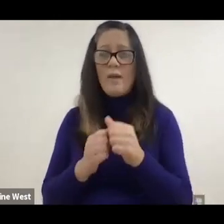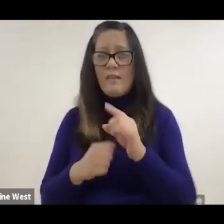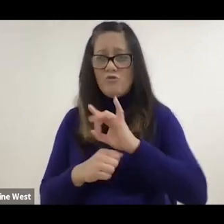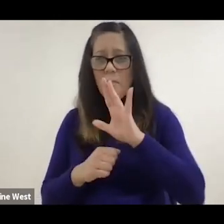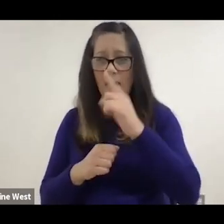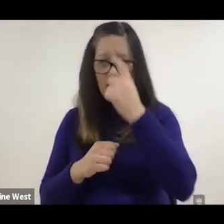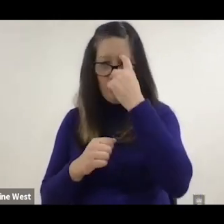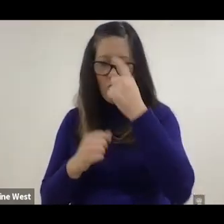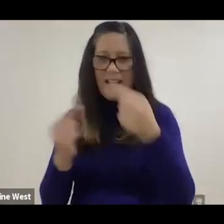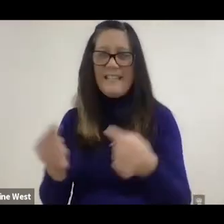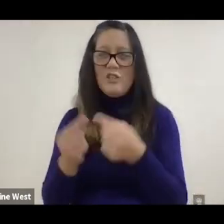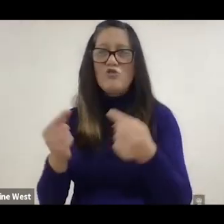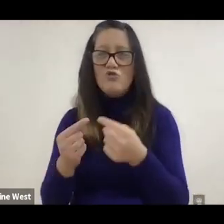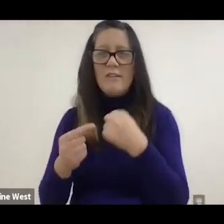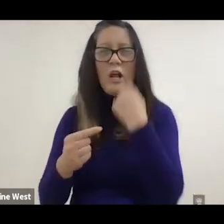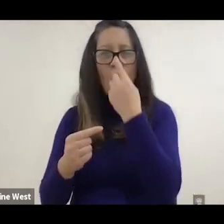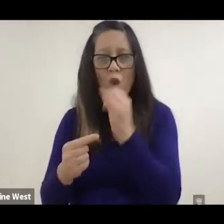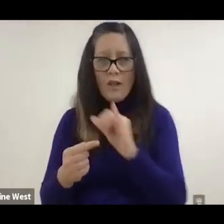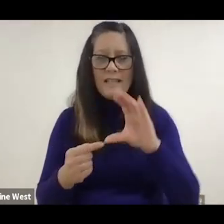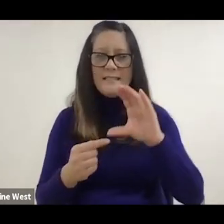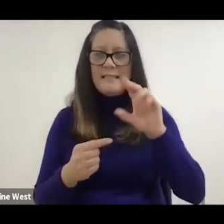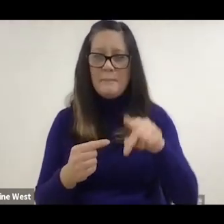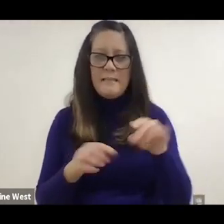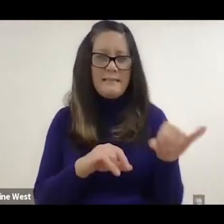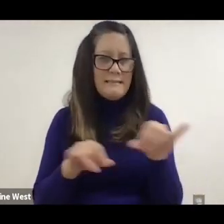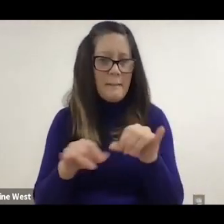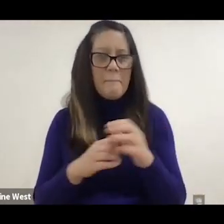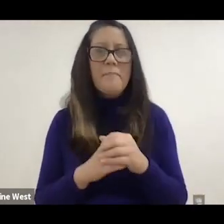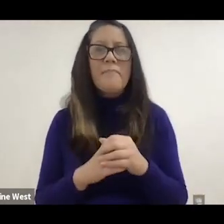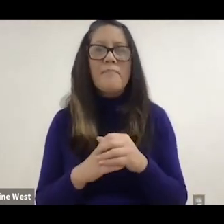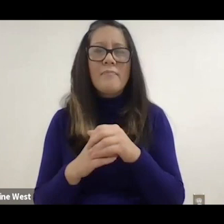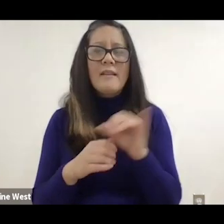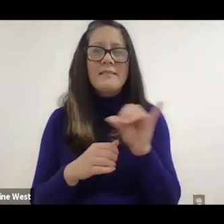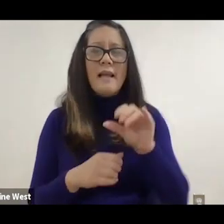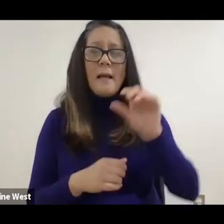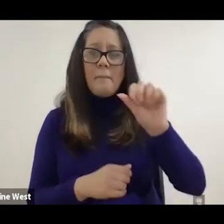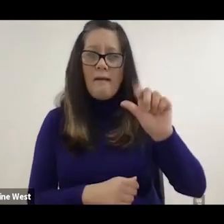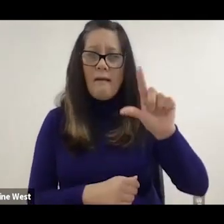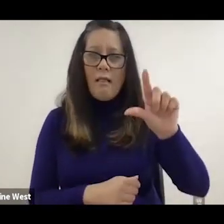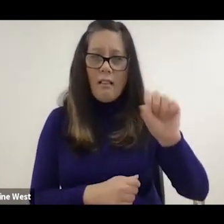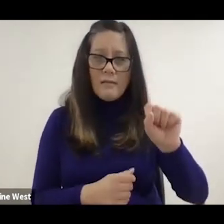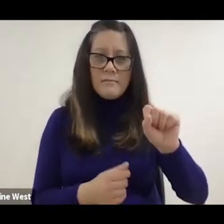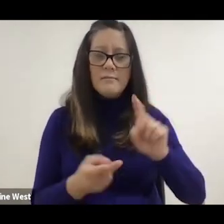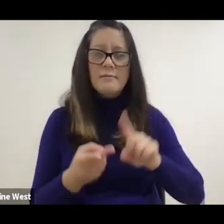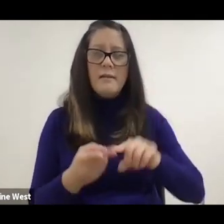that are similar to cerebral palsy, as well as veterans with ALS and MS and spinal cord injuries.